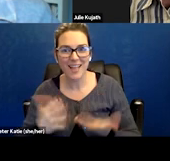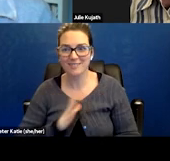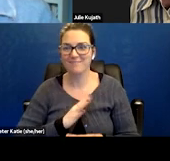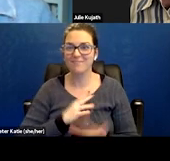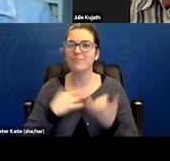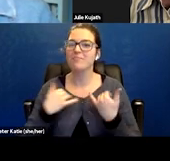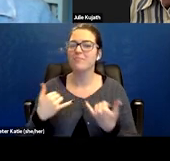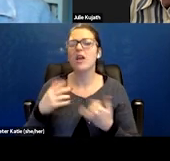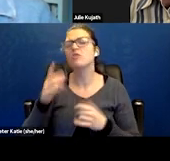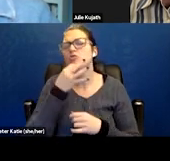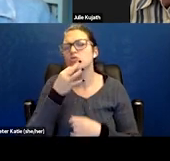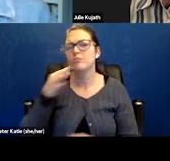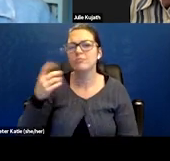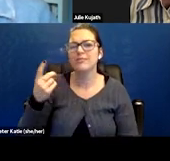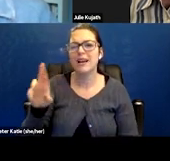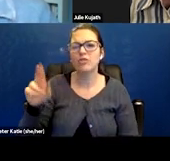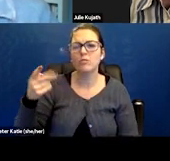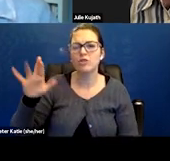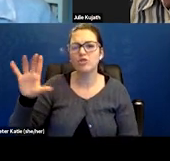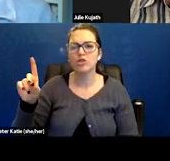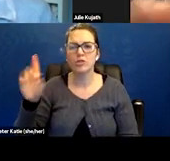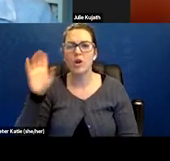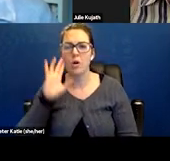So now we are gonna turn it over to Julie Kujath